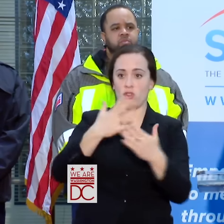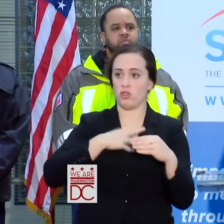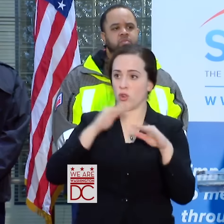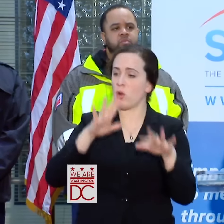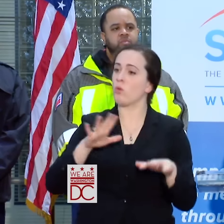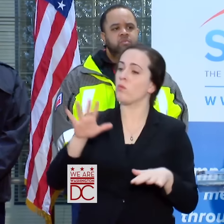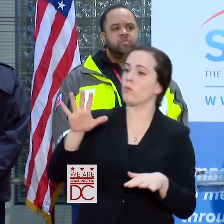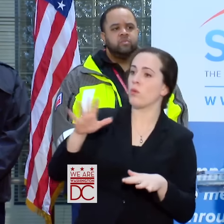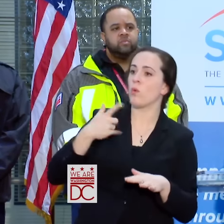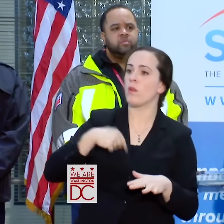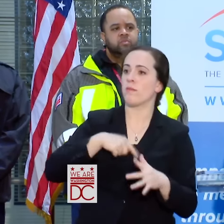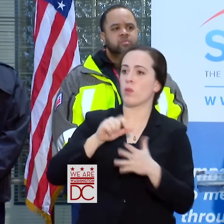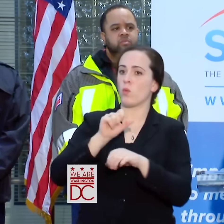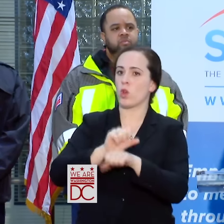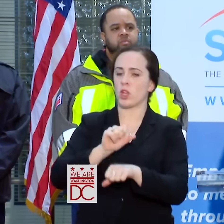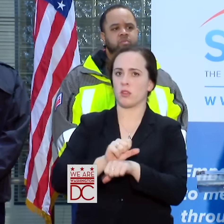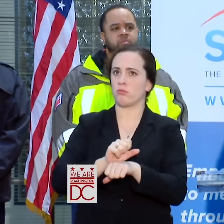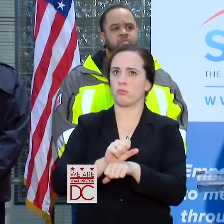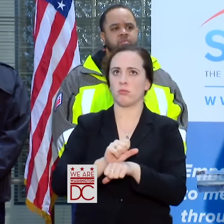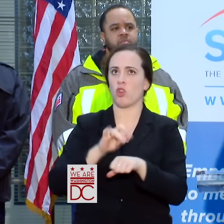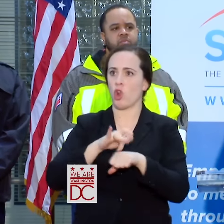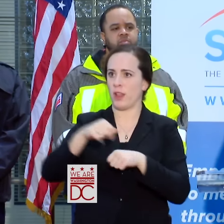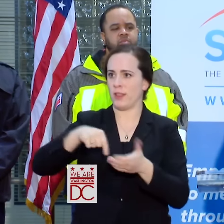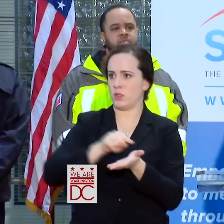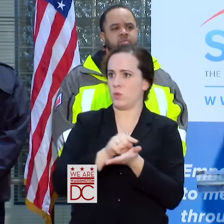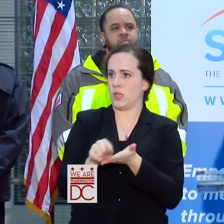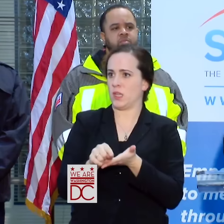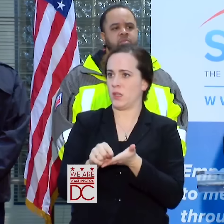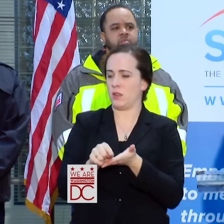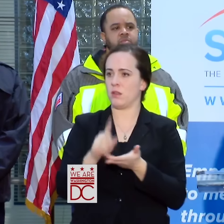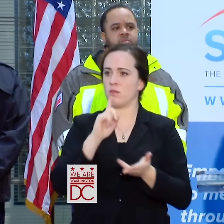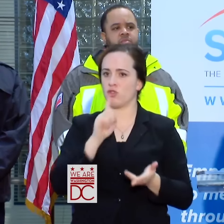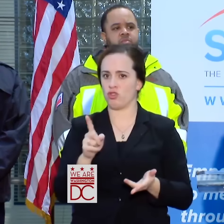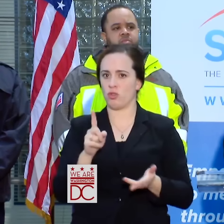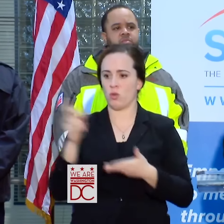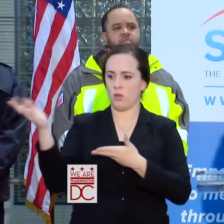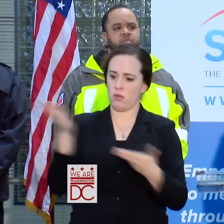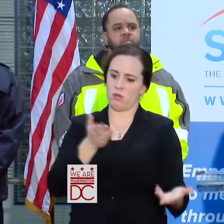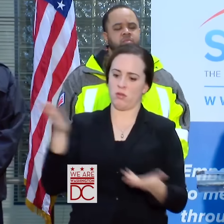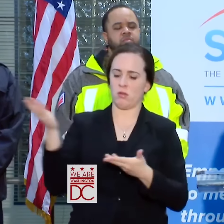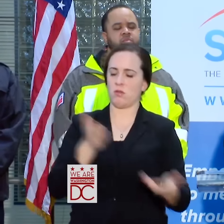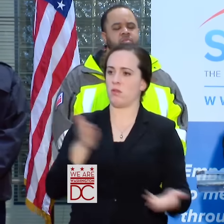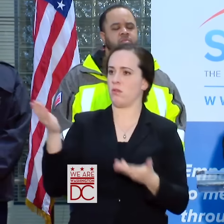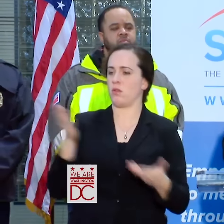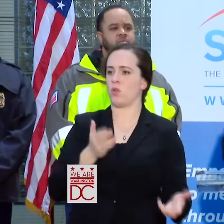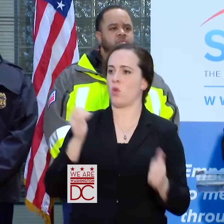WE HAVE BEEN WORKING SINCE EARLY THIS WEEK TO ENSURE THAT WE WERE BRINGING IN ALL THE RESOURCES THAT WE COULD POSSIBLY